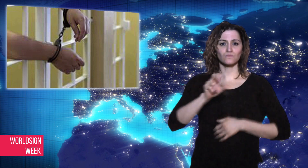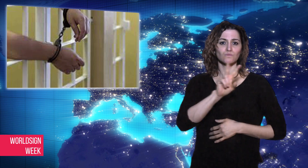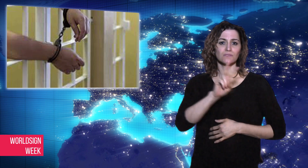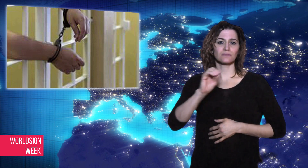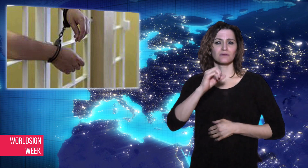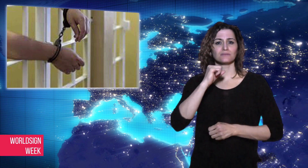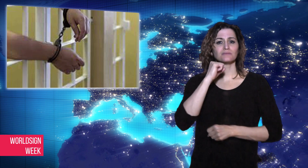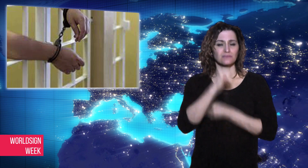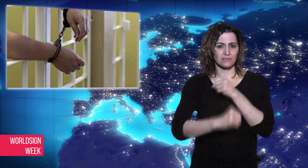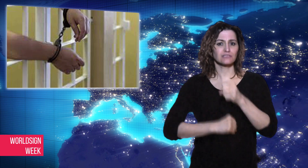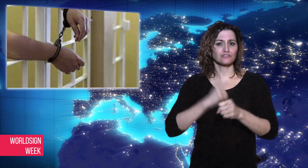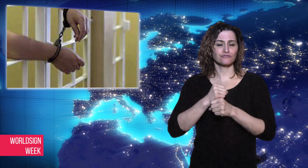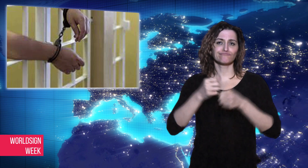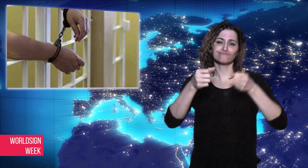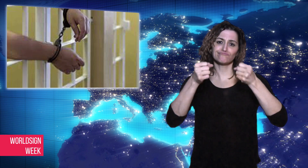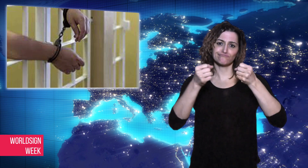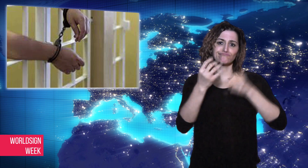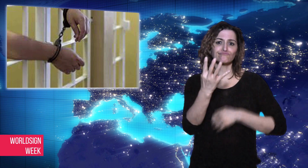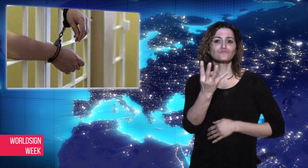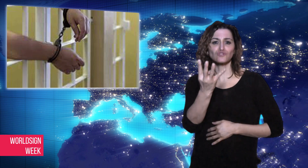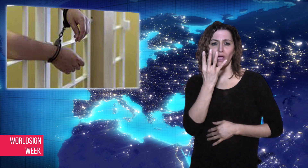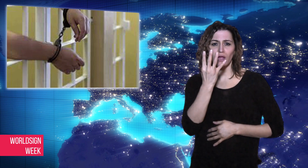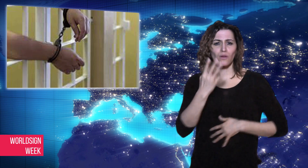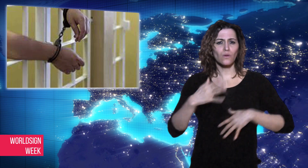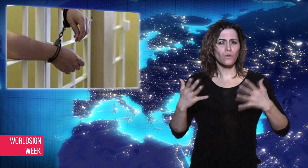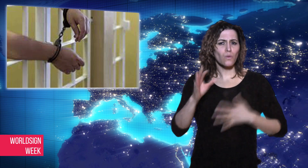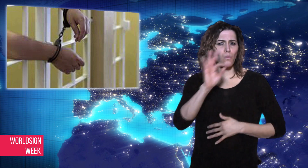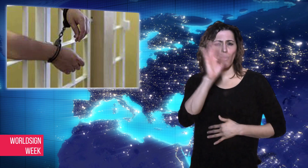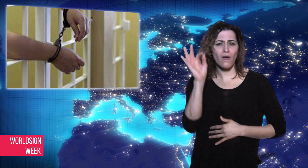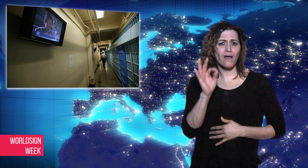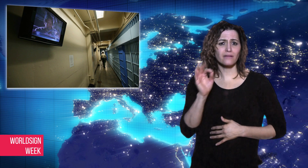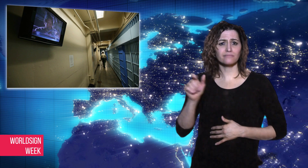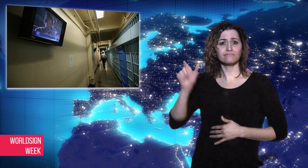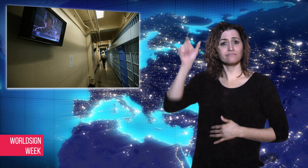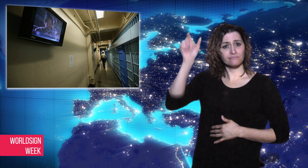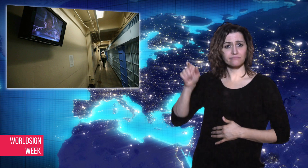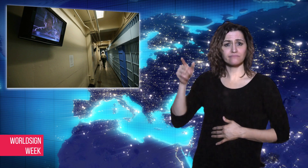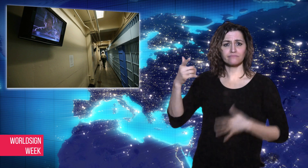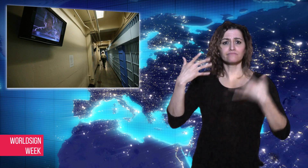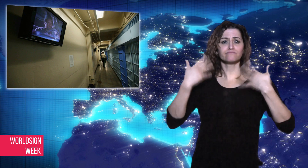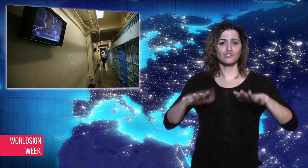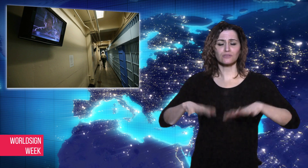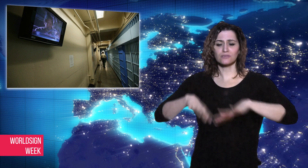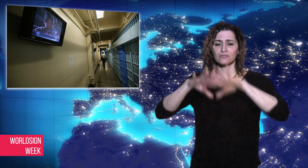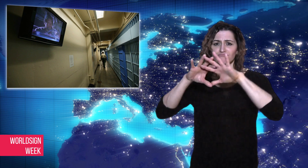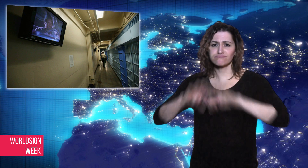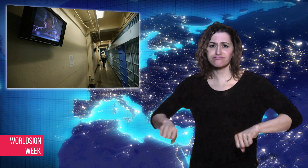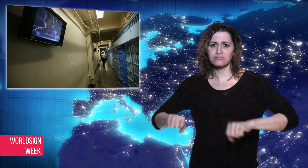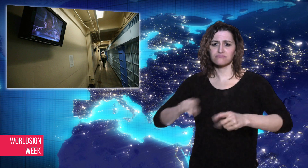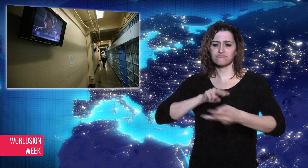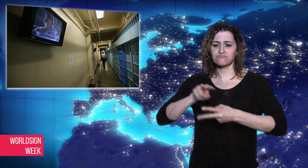underage girls as young as eight had